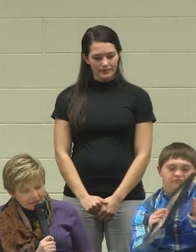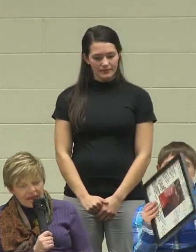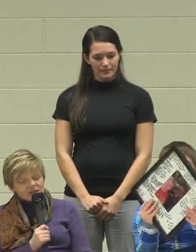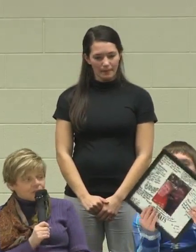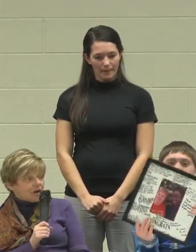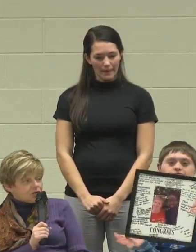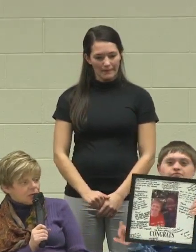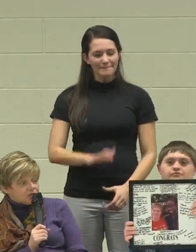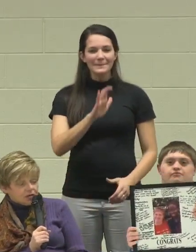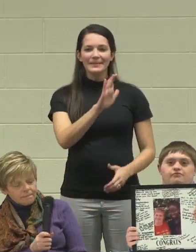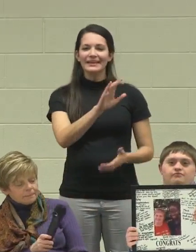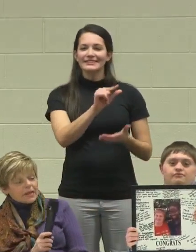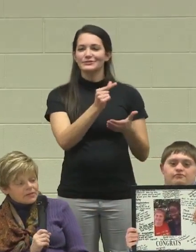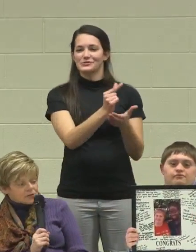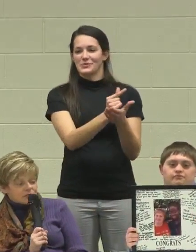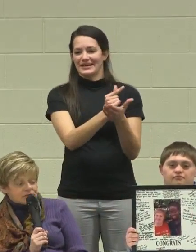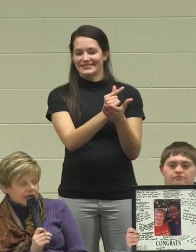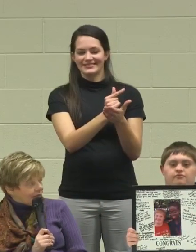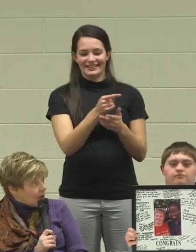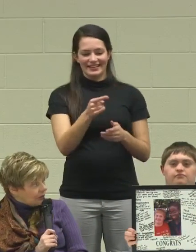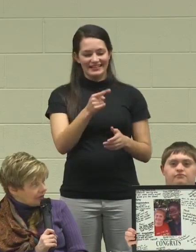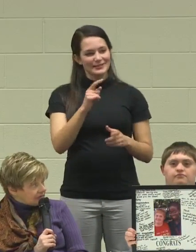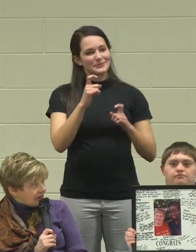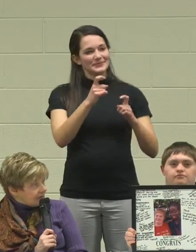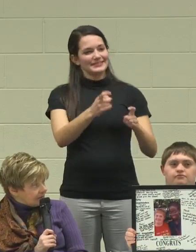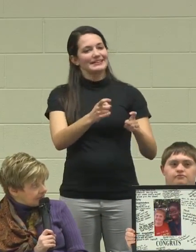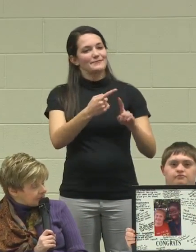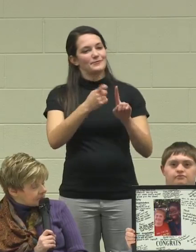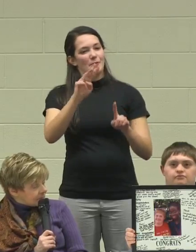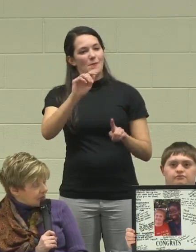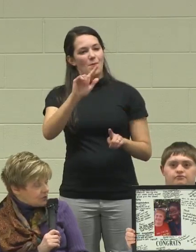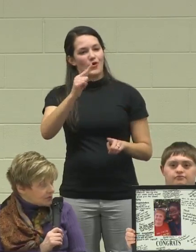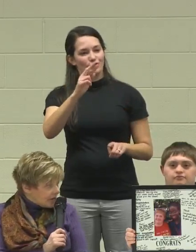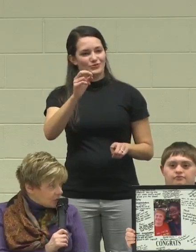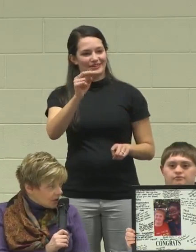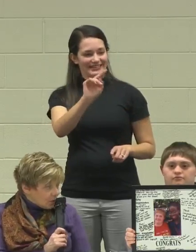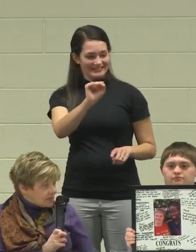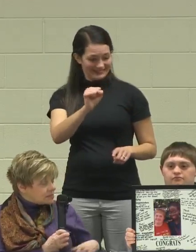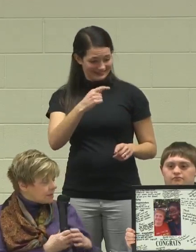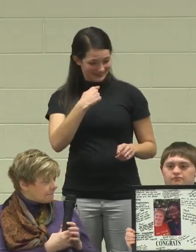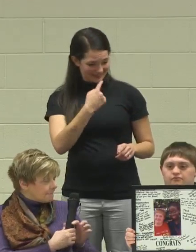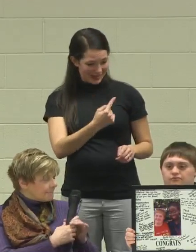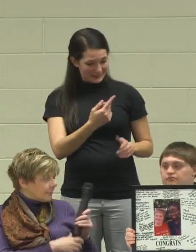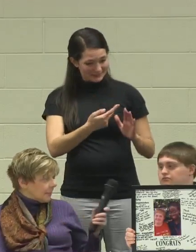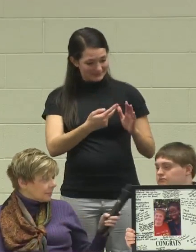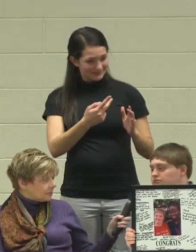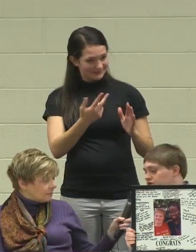At his graduation, this was the gift Walgreens gave him. Can you tell them what it was?